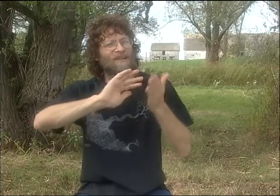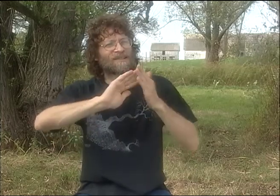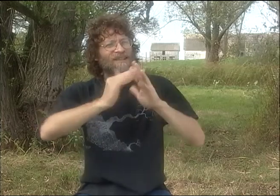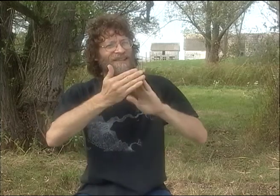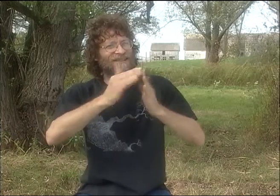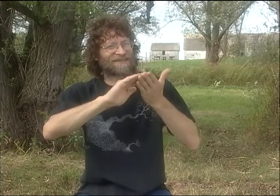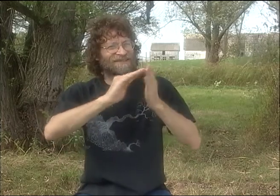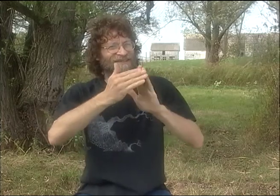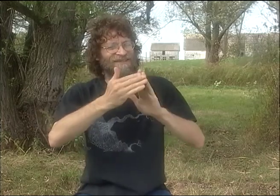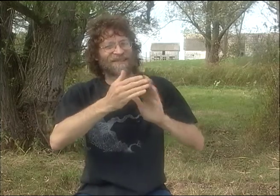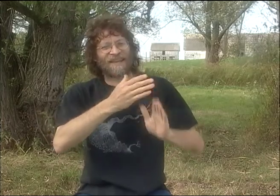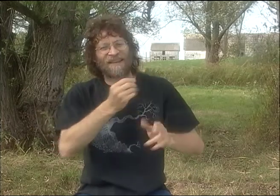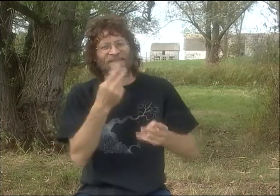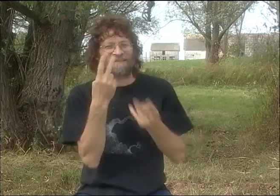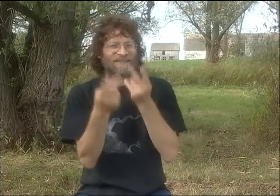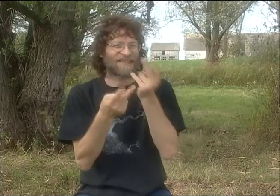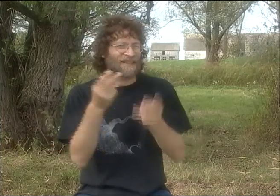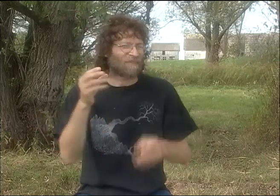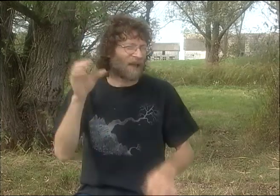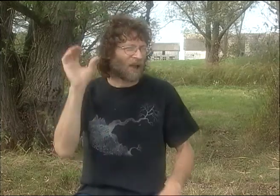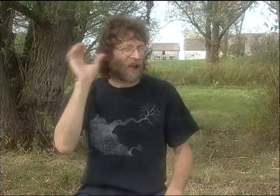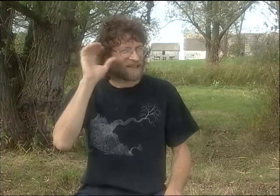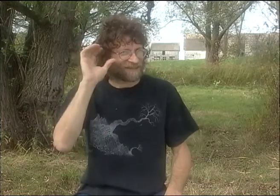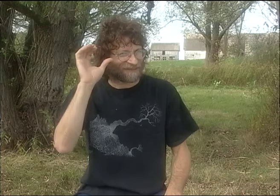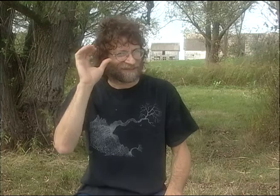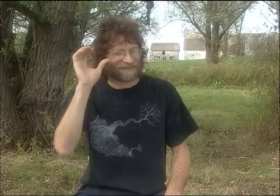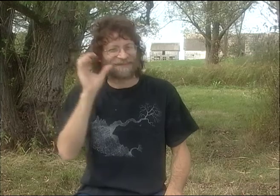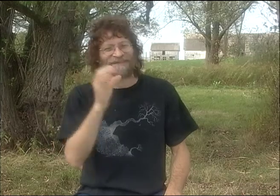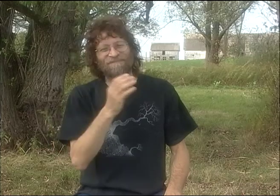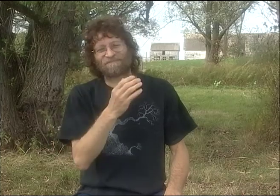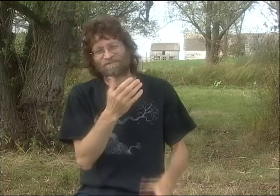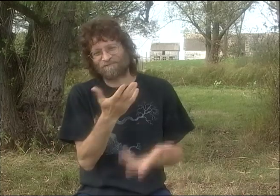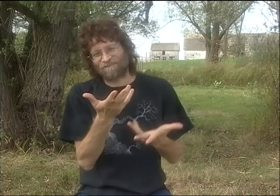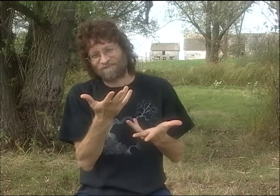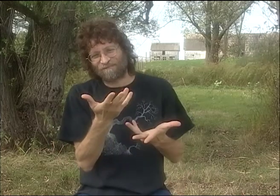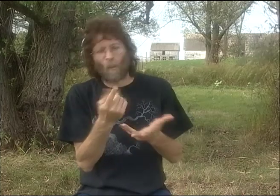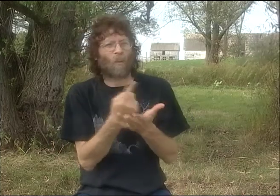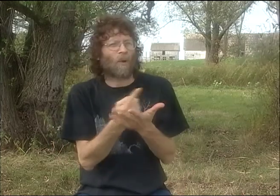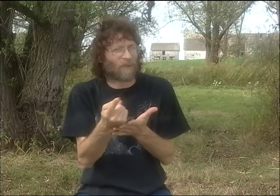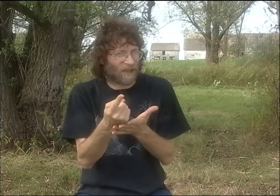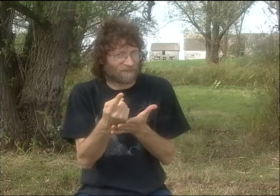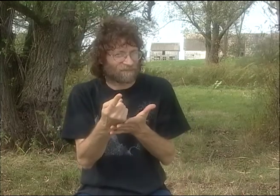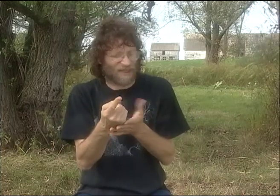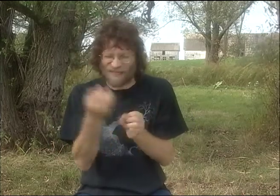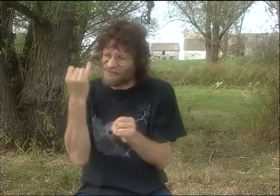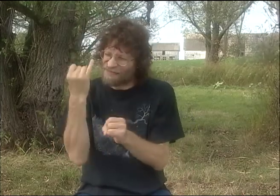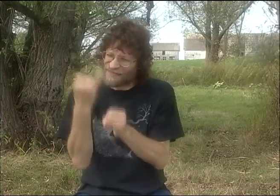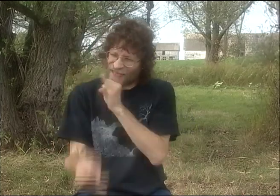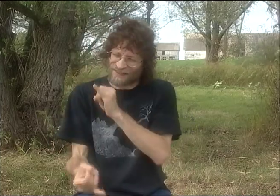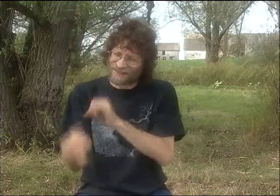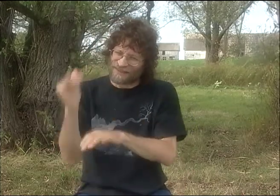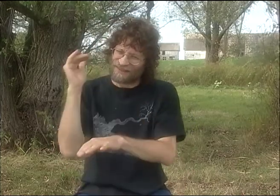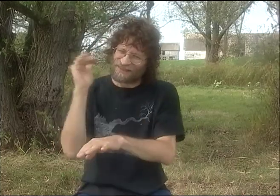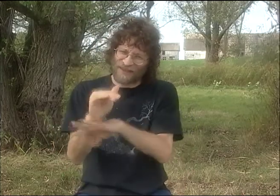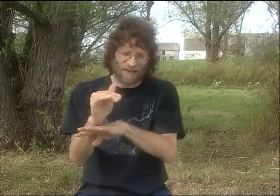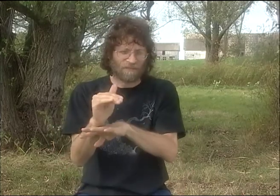I WENT TO NEW YORK CITY. I WAS VISITING MY COUSIN THERE. I STAYED FOR ABOUT A WEEK,